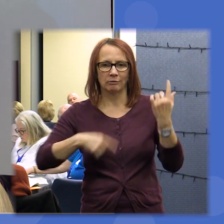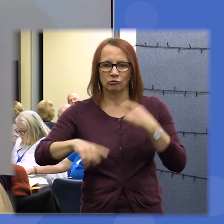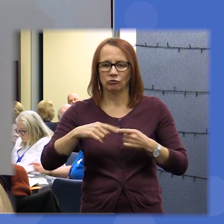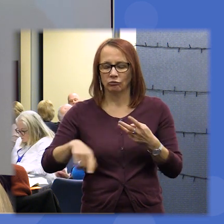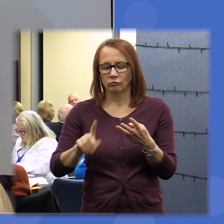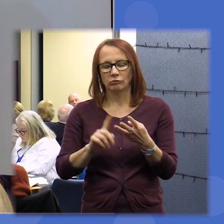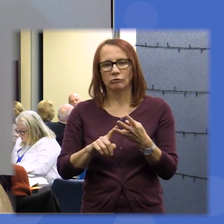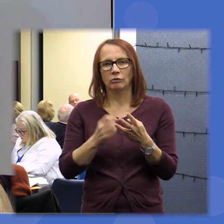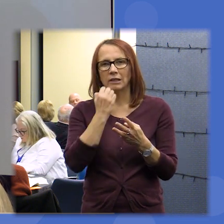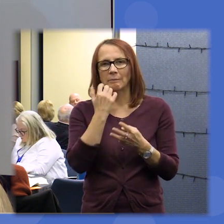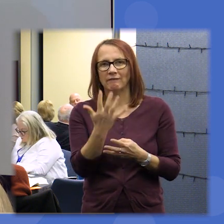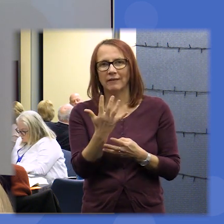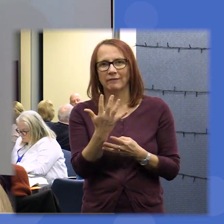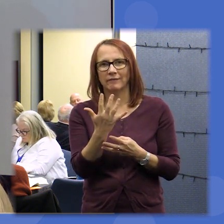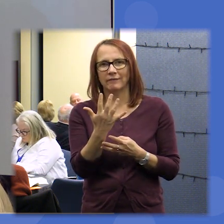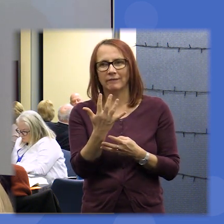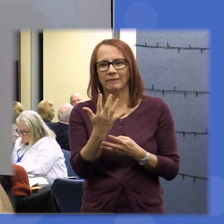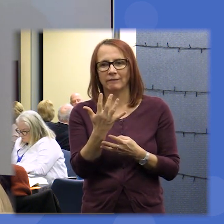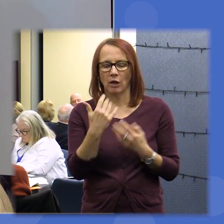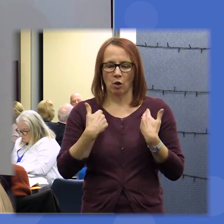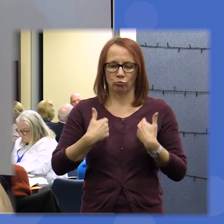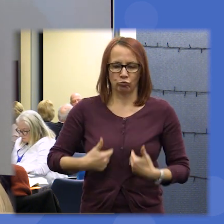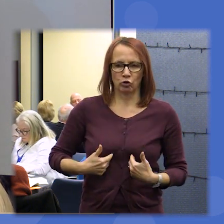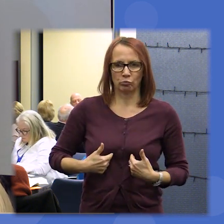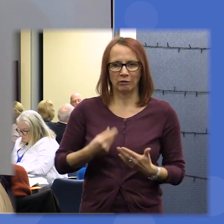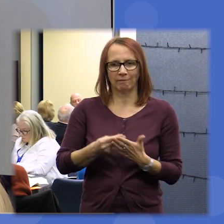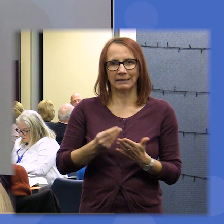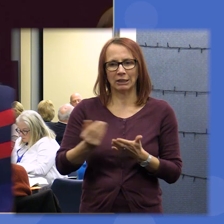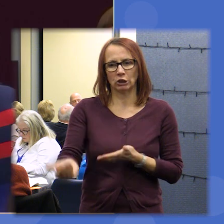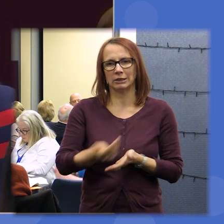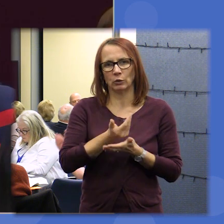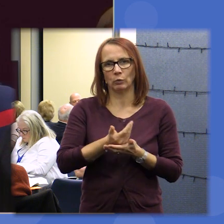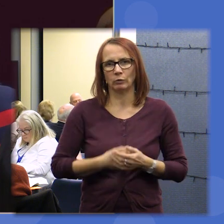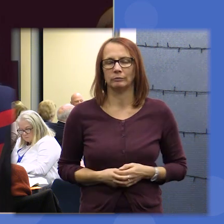number five be prosperous and financially secure country